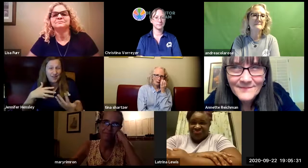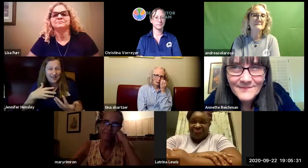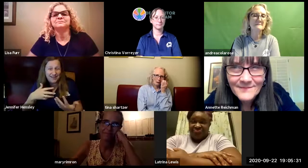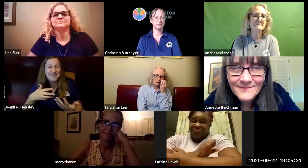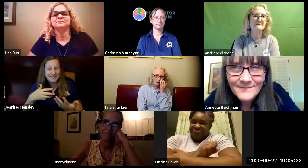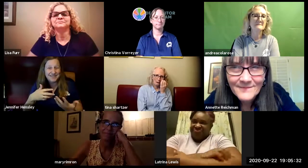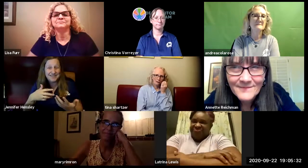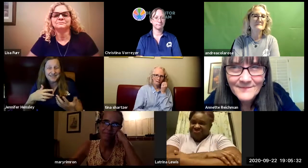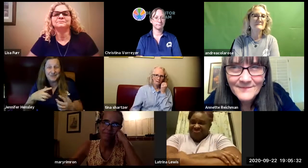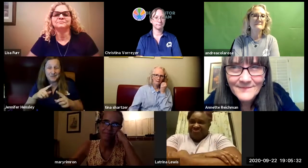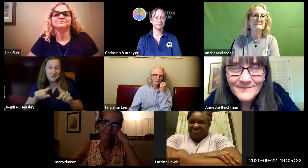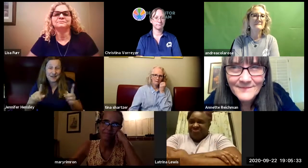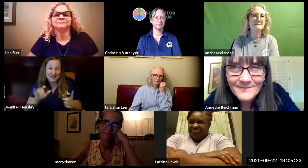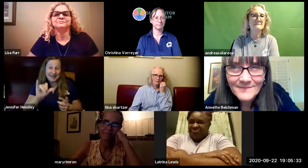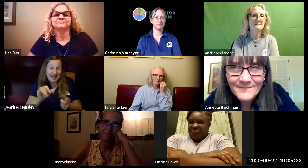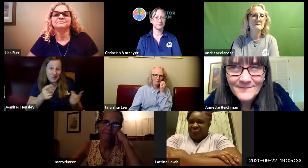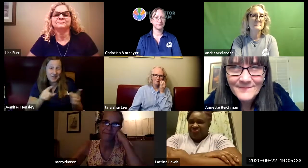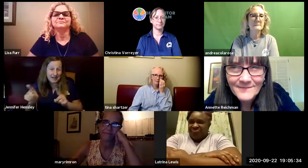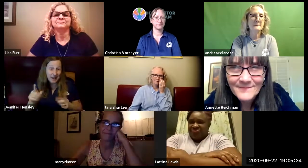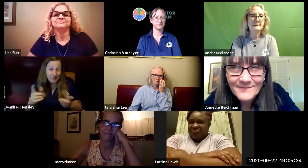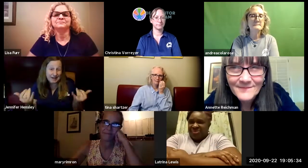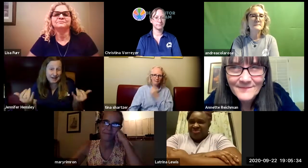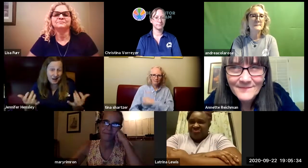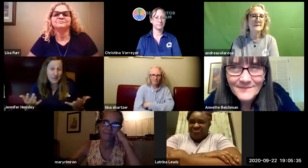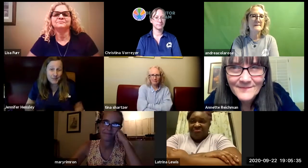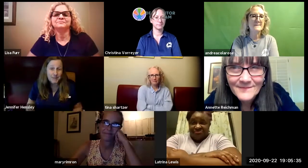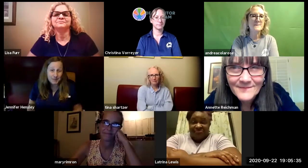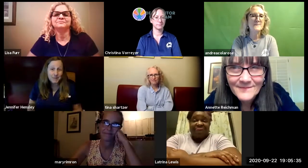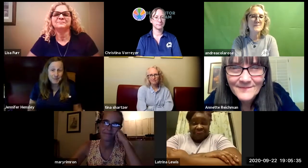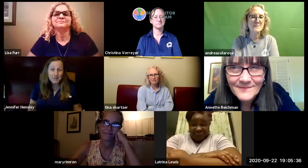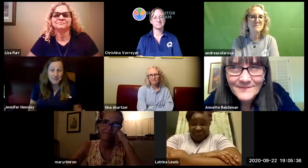different ideas and how to get those